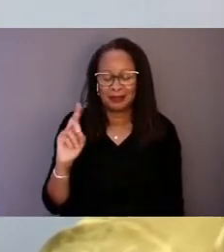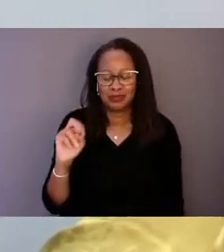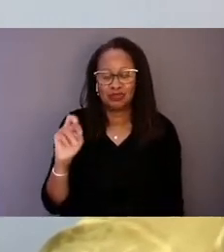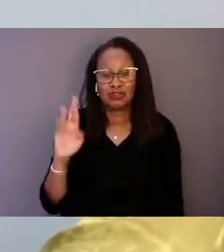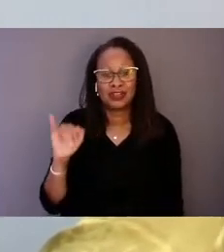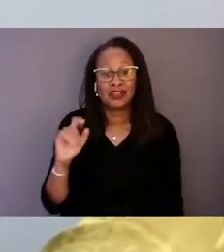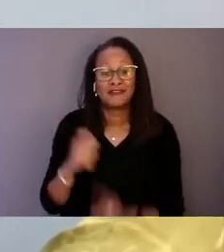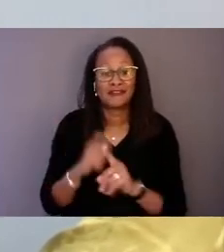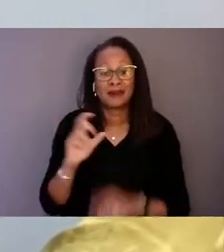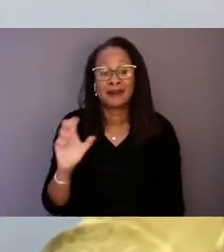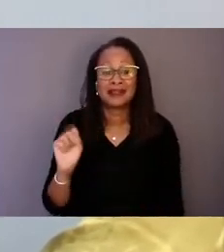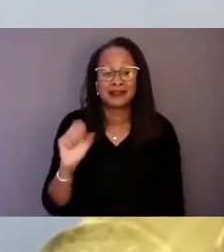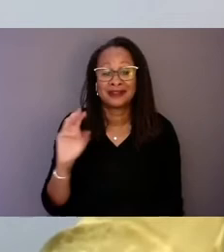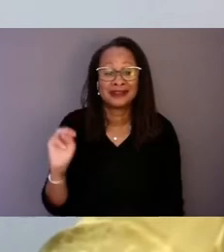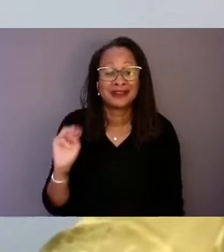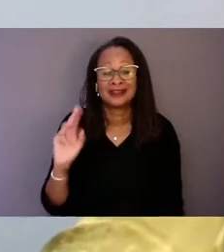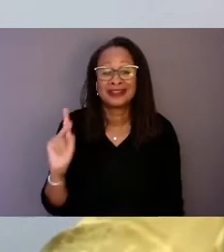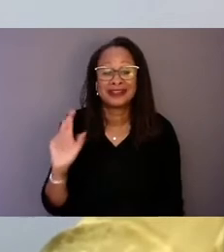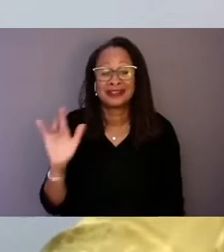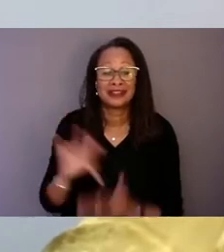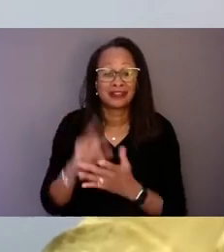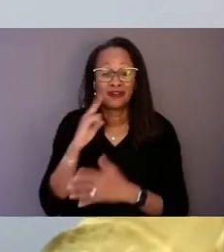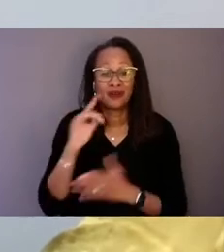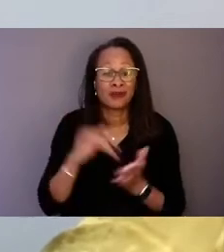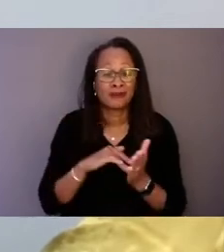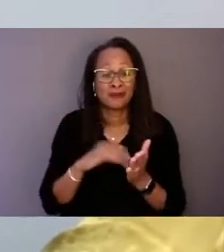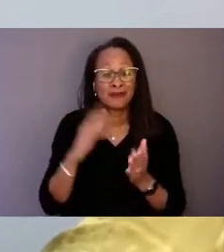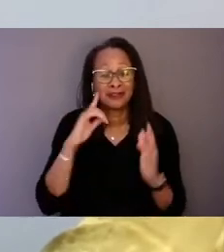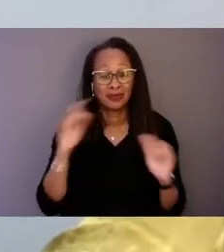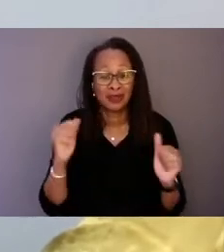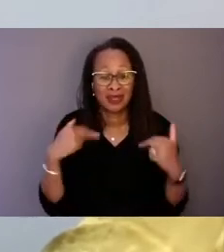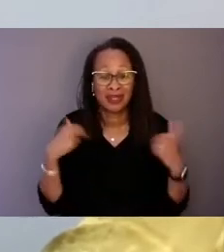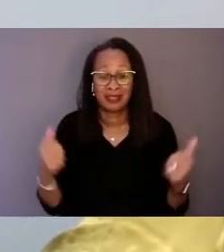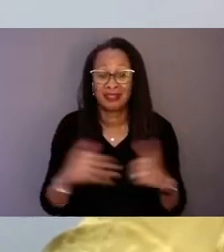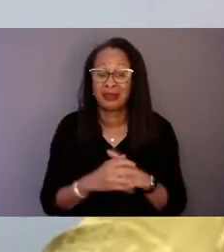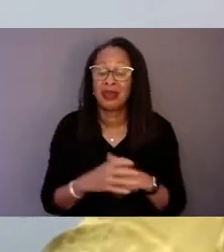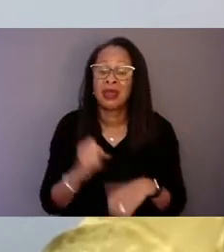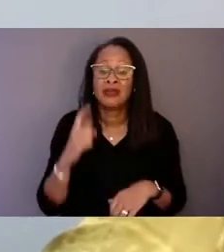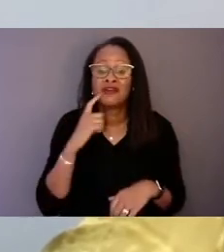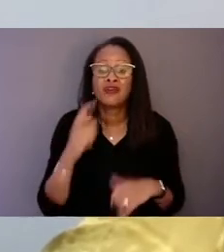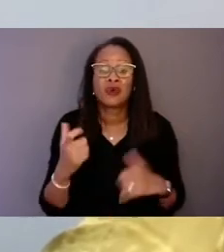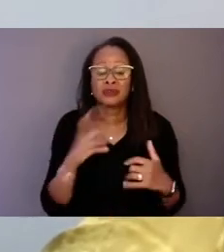This afternoon's speakers are truly reflective of the diverse leadership needed to effectively embed equity into 988.